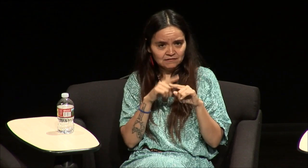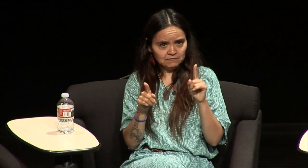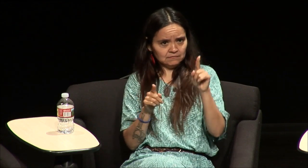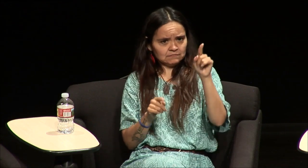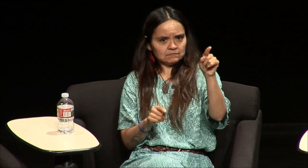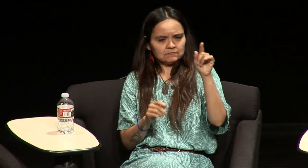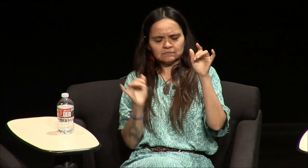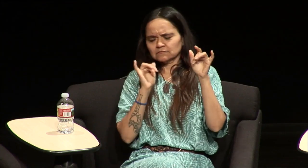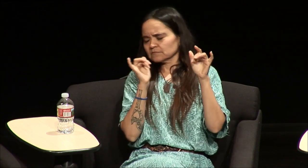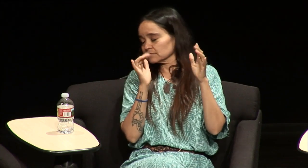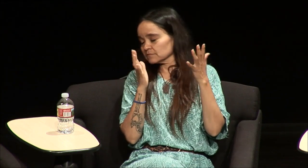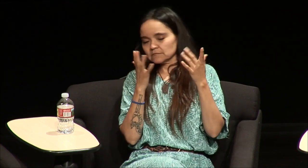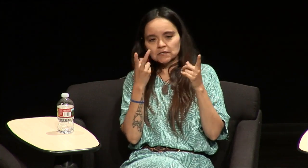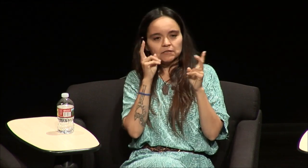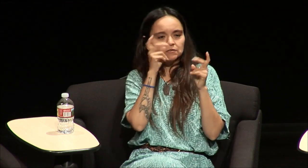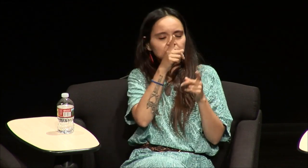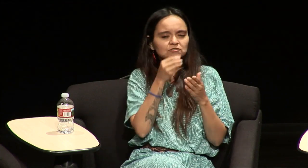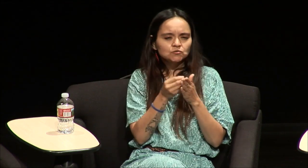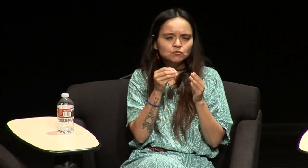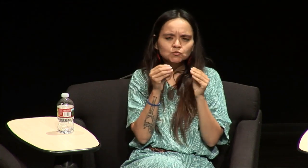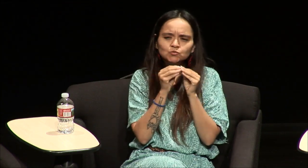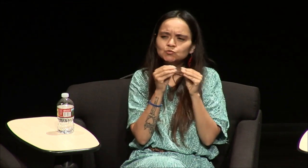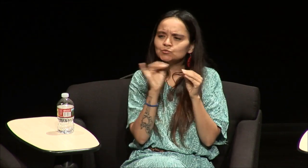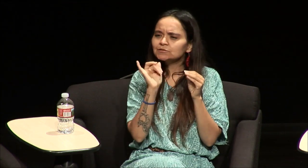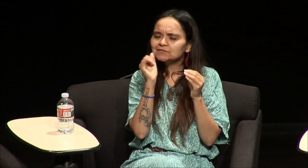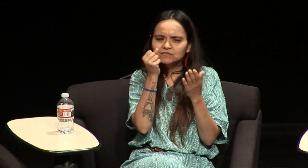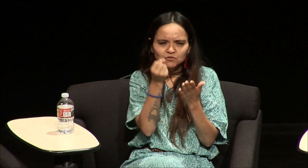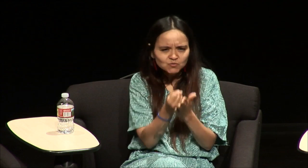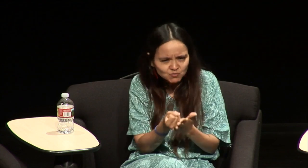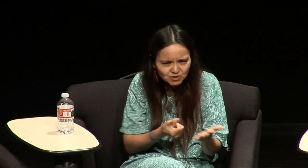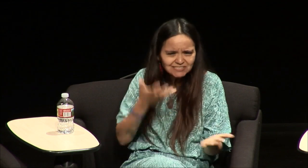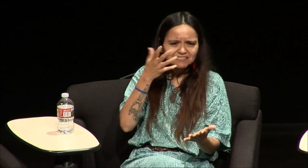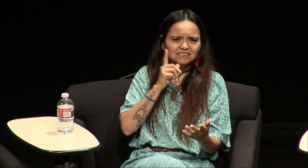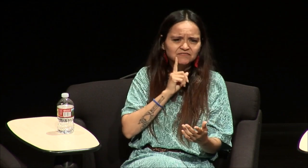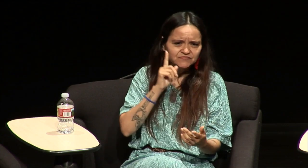culture I am deaf culture but when I went to that school it was just it was